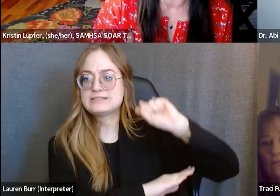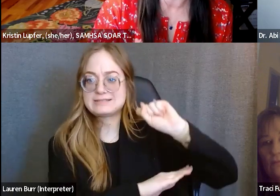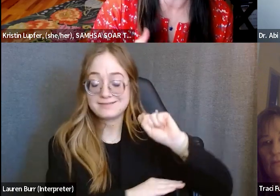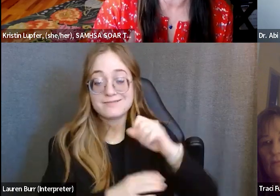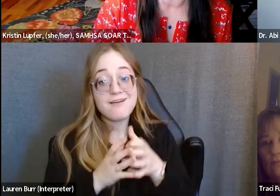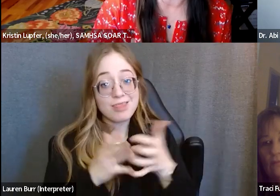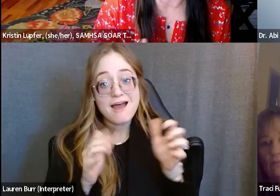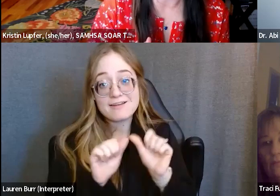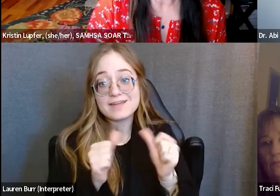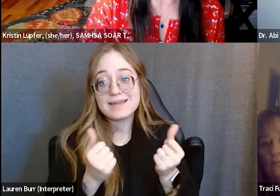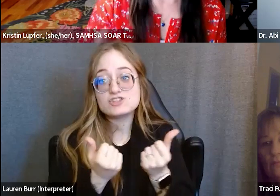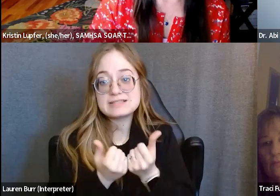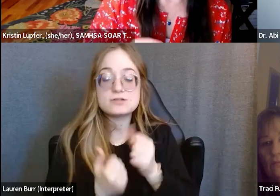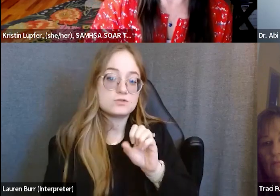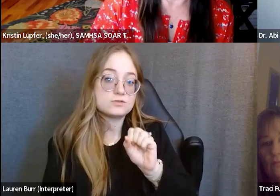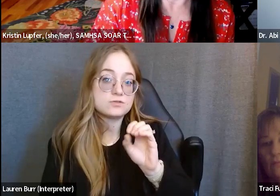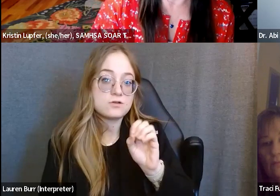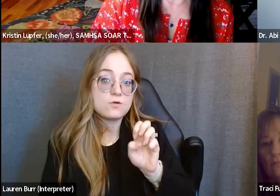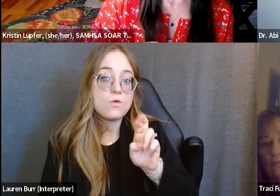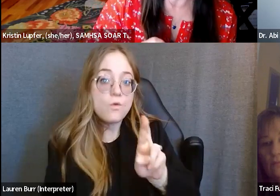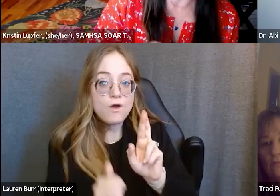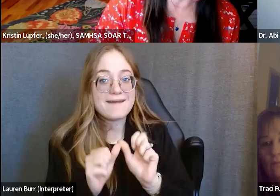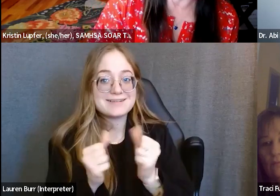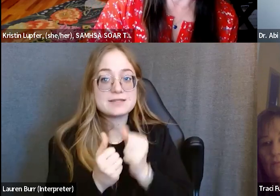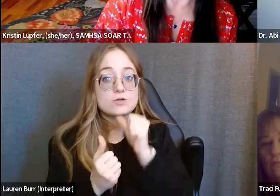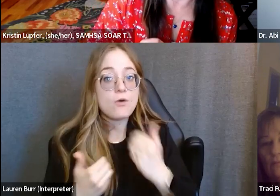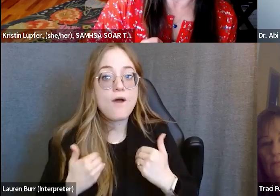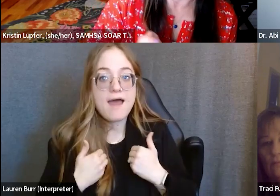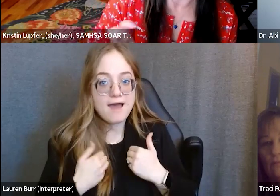SOAR agencies don't have doctors on site. So what advice would you have about, you know,